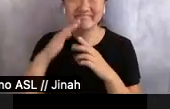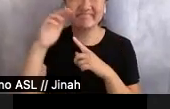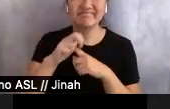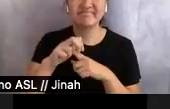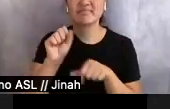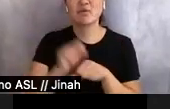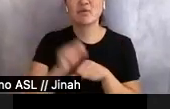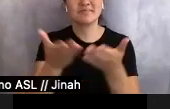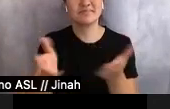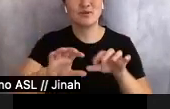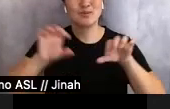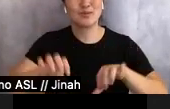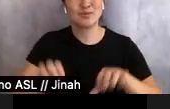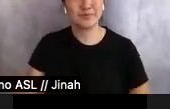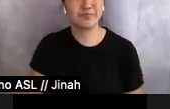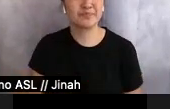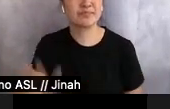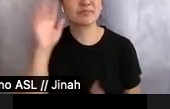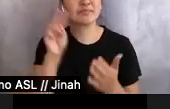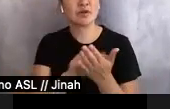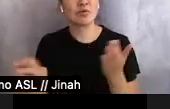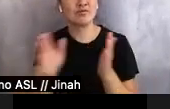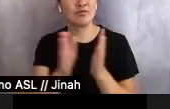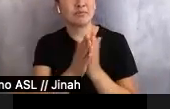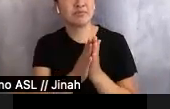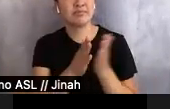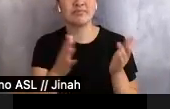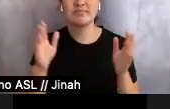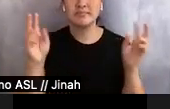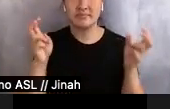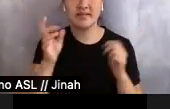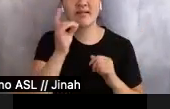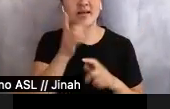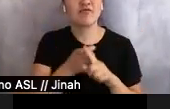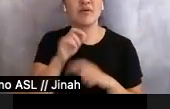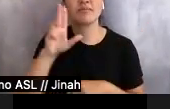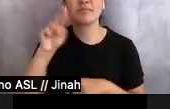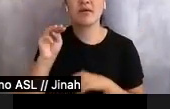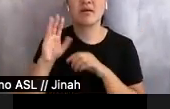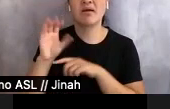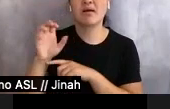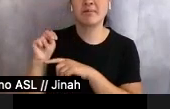I want to read a little bit from Light From Uncommon Stars right now, and this is going to